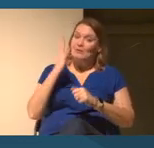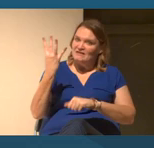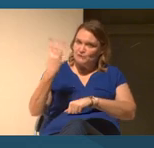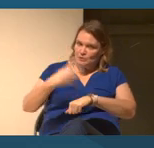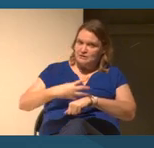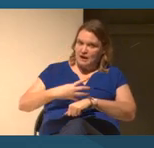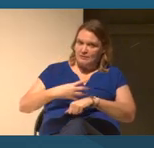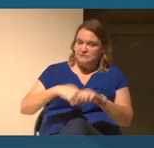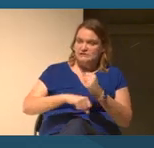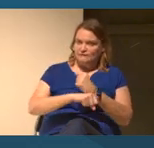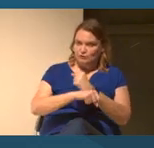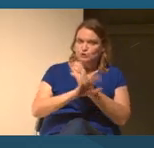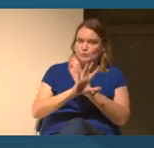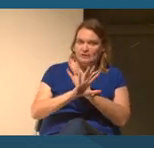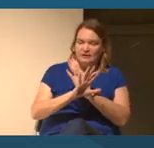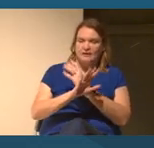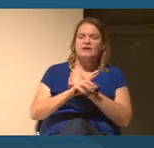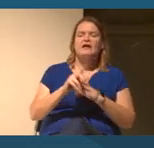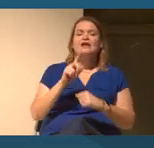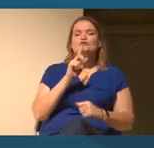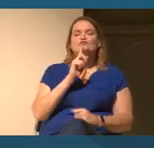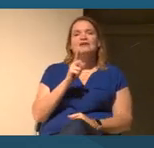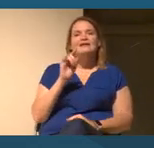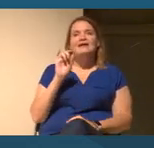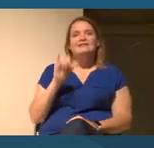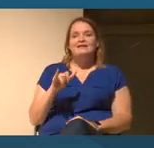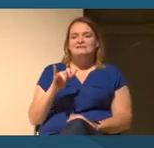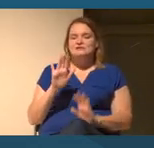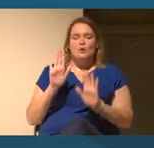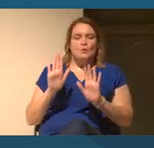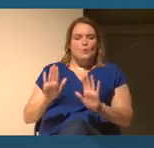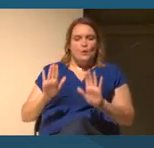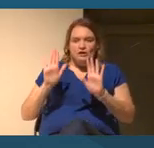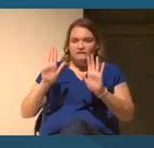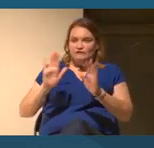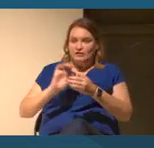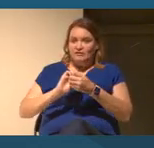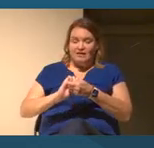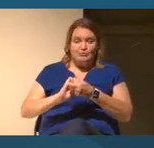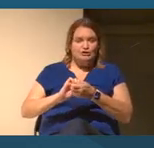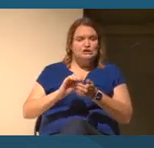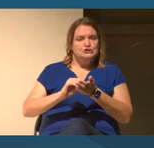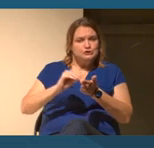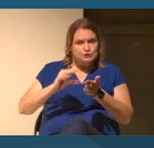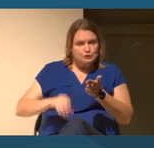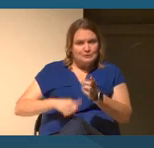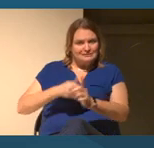And that is a truly kind of wonderful collaboration where students themselves design and choose